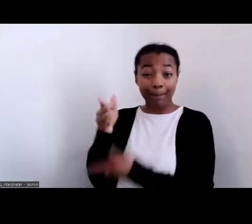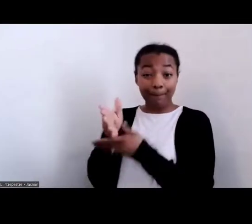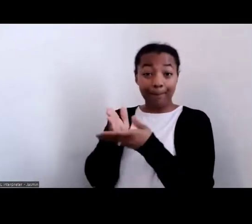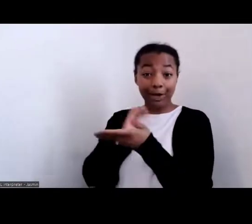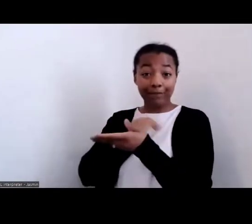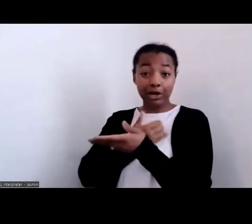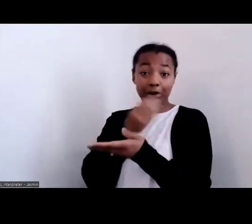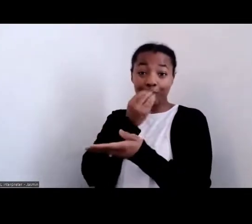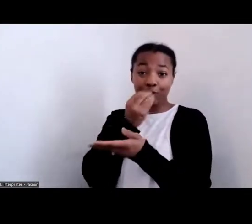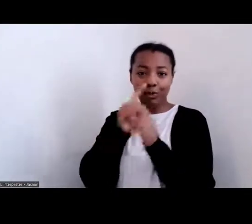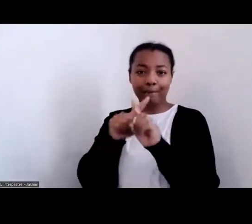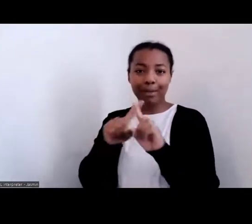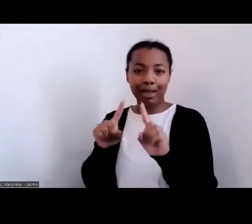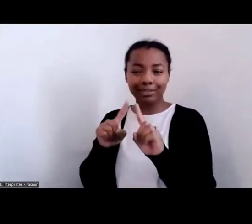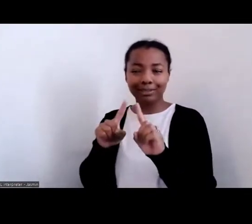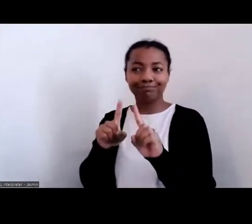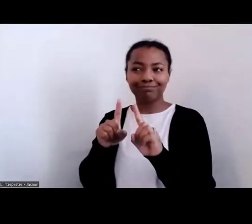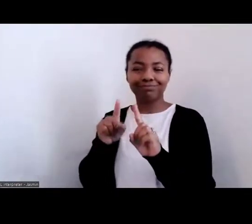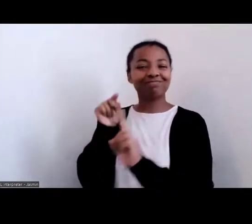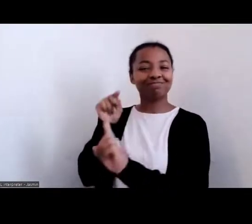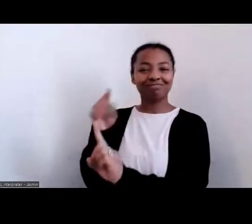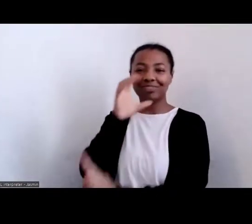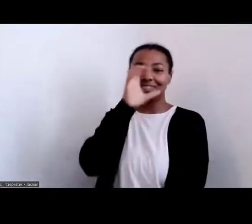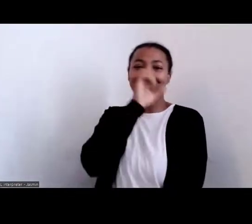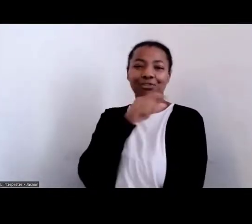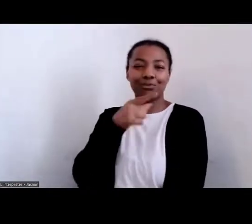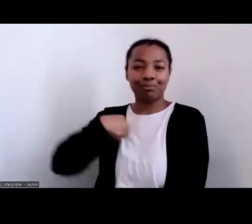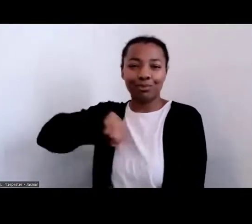weren't smart enough to use the environment around us.